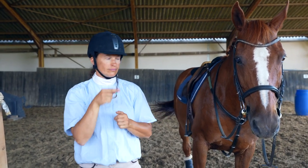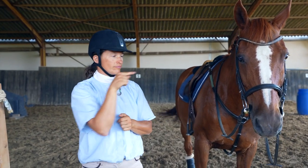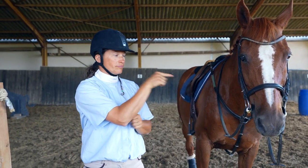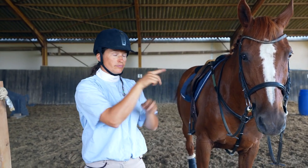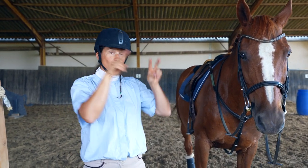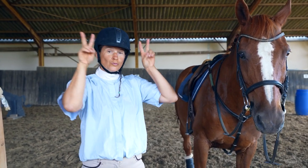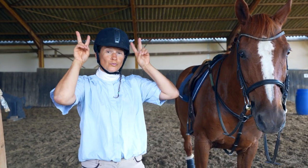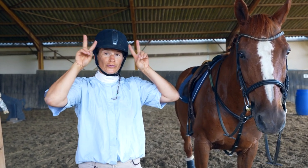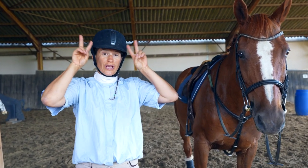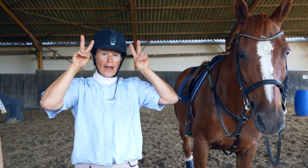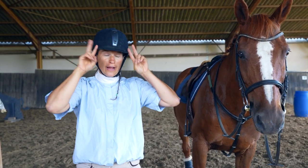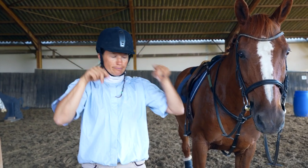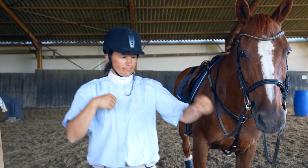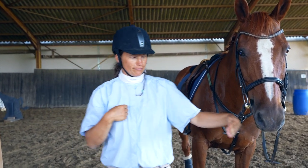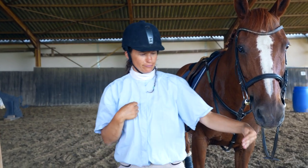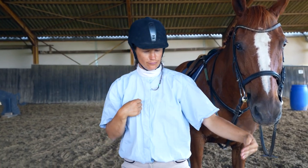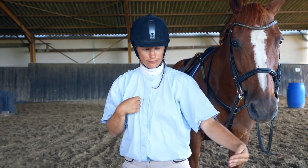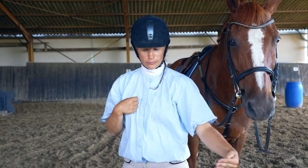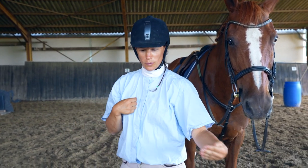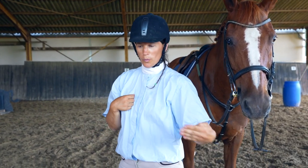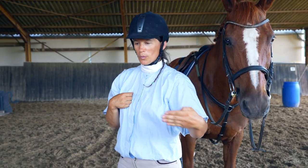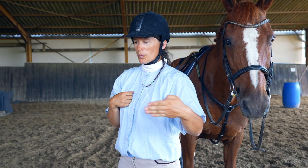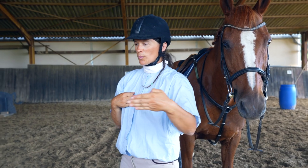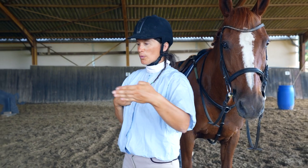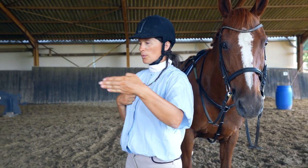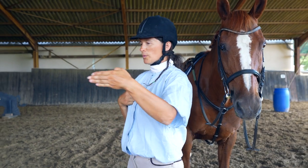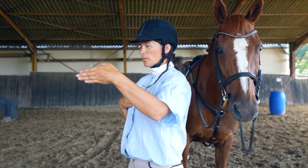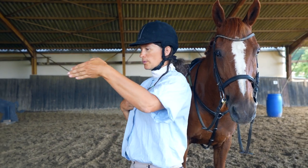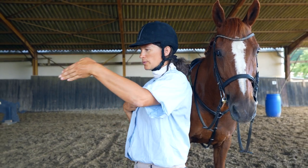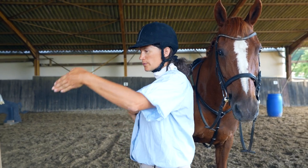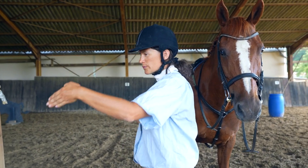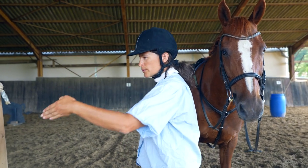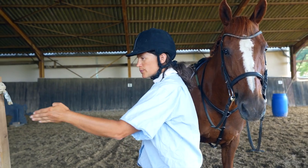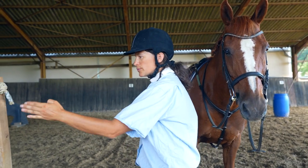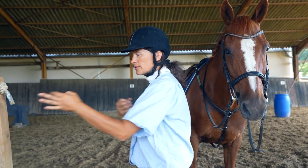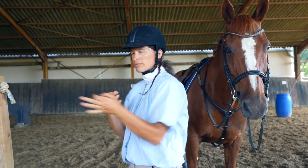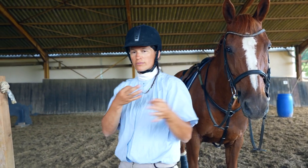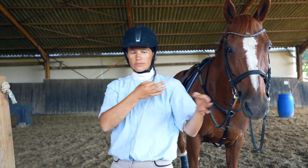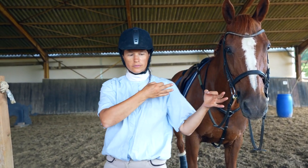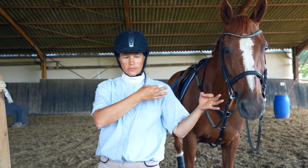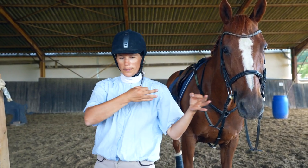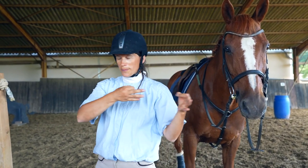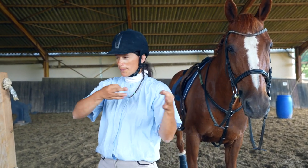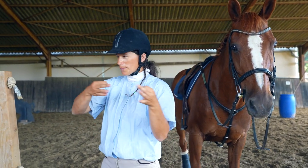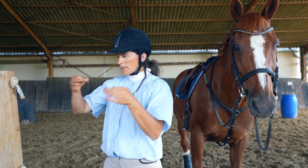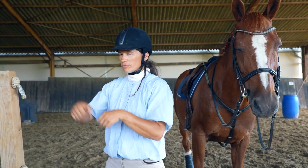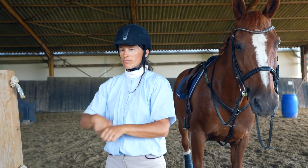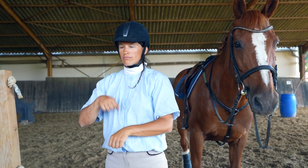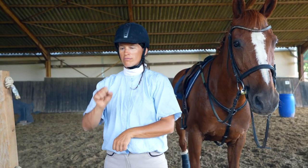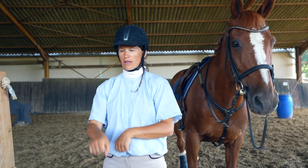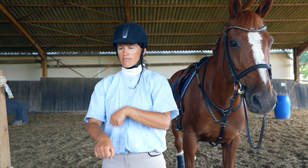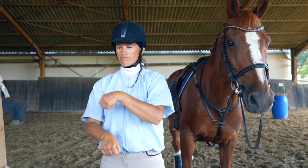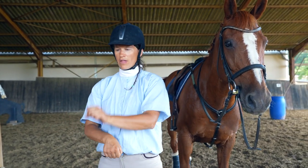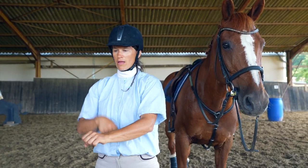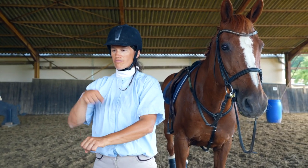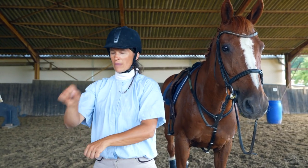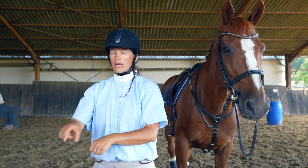The horse’s ability to walk over the bridge is scored as it shows discipline.